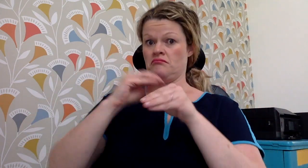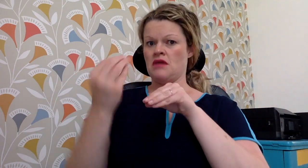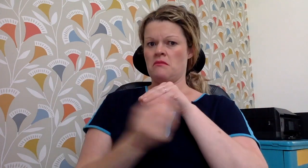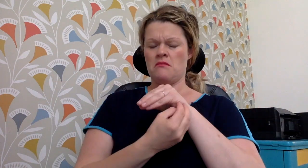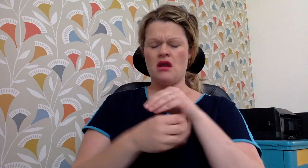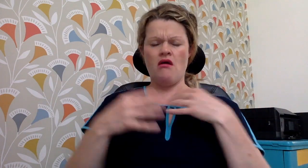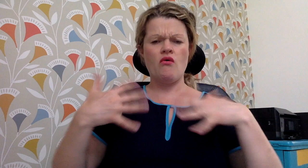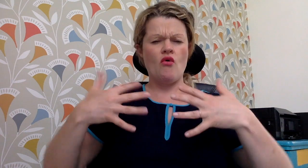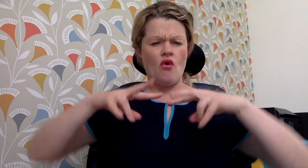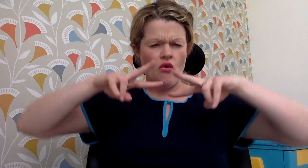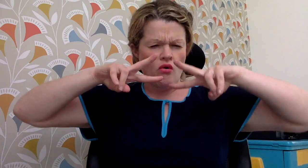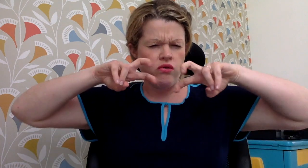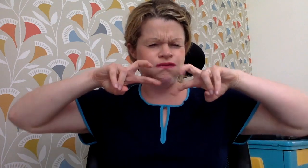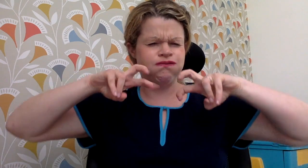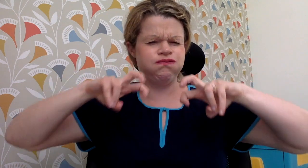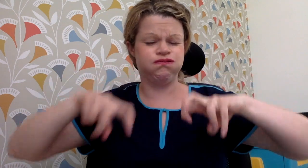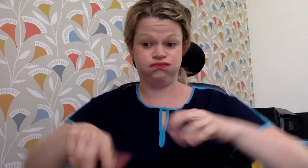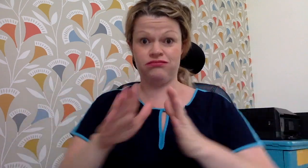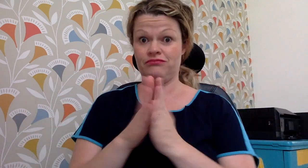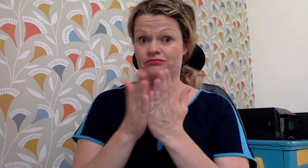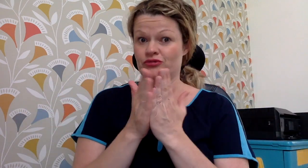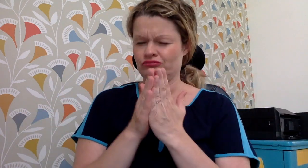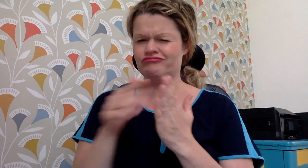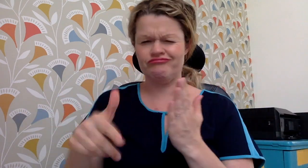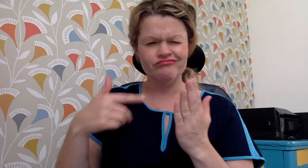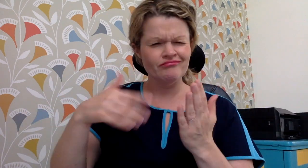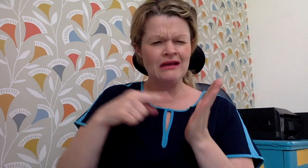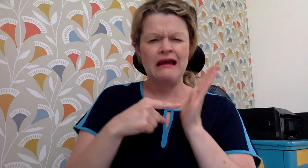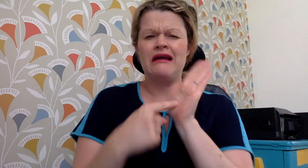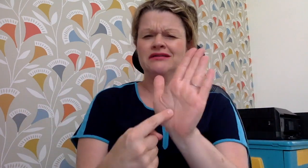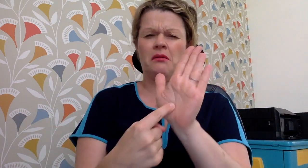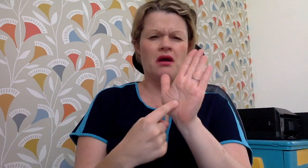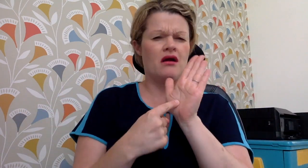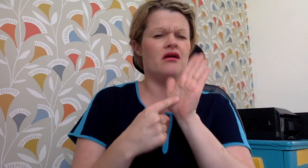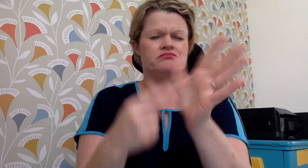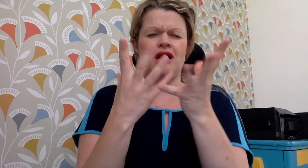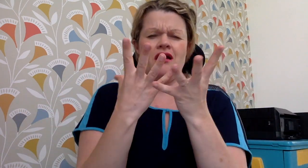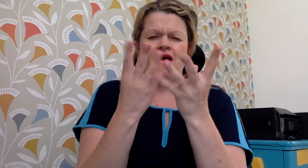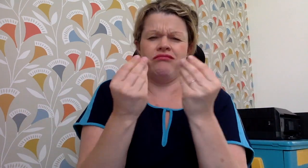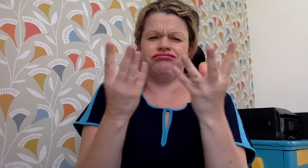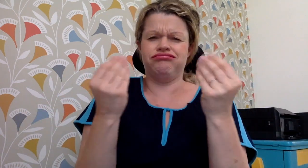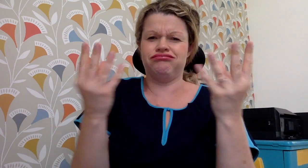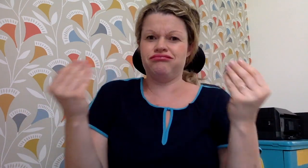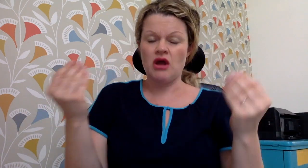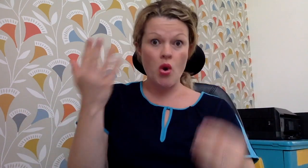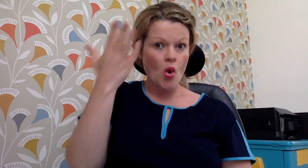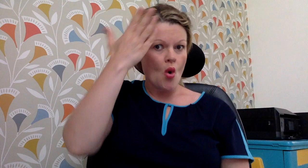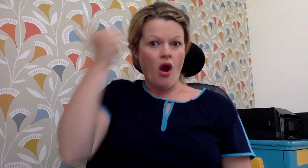Barbara thoroughly researched this book She gives a plethora of detailed examples